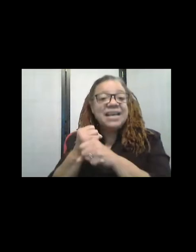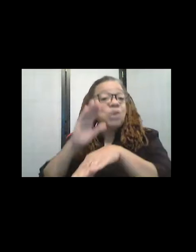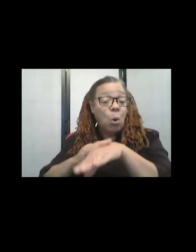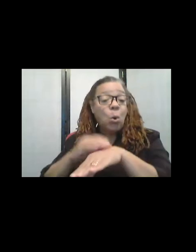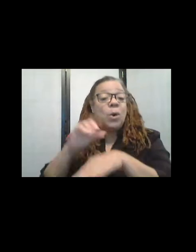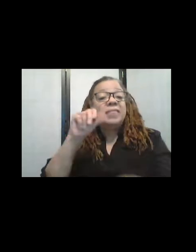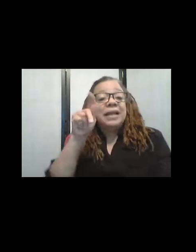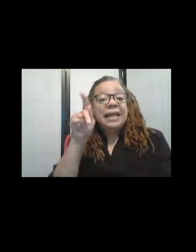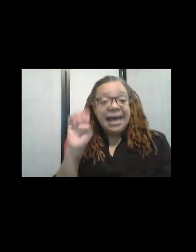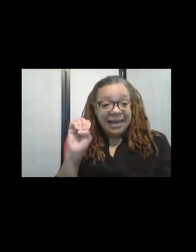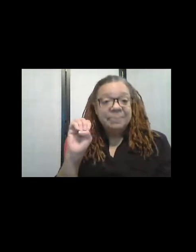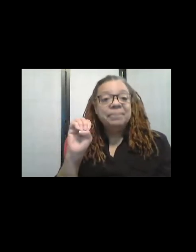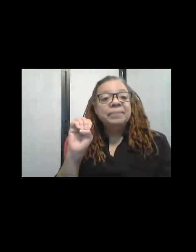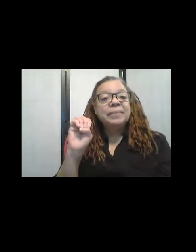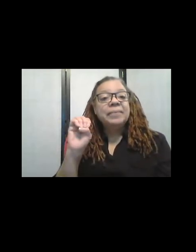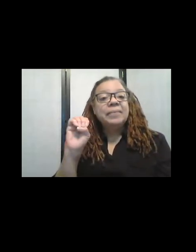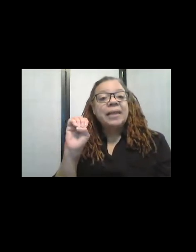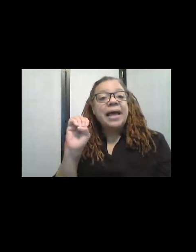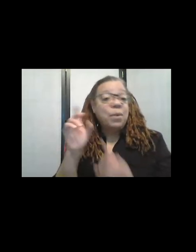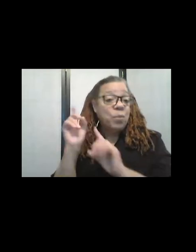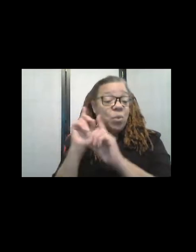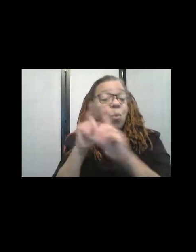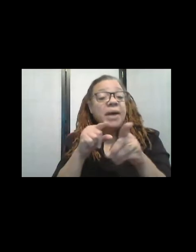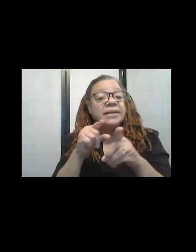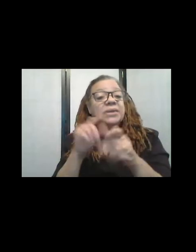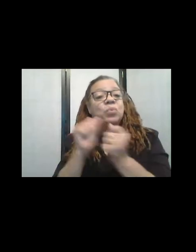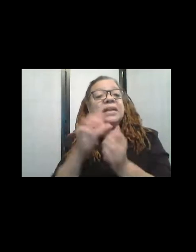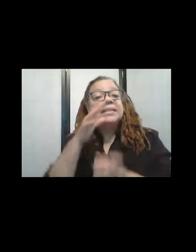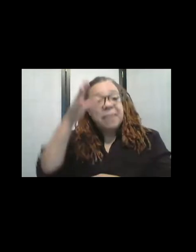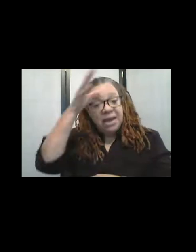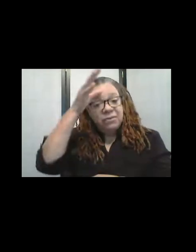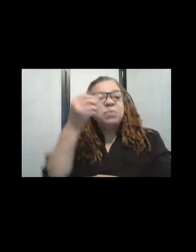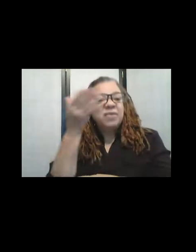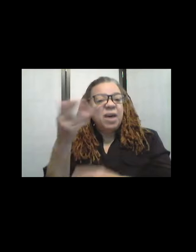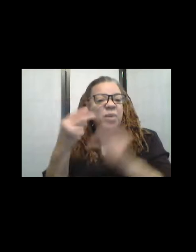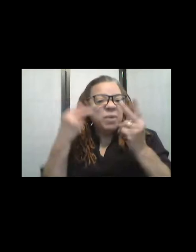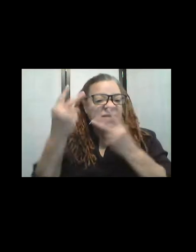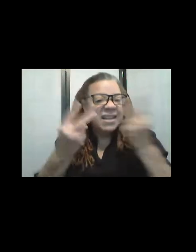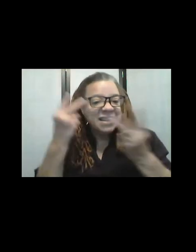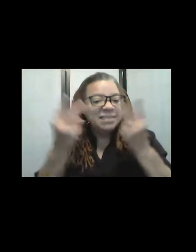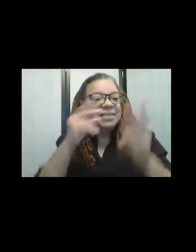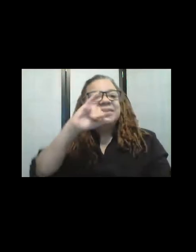And we mainly went up when his parents were there, um, July-August type of